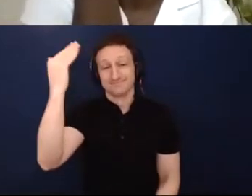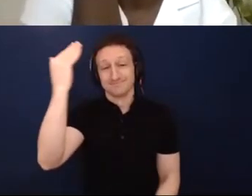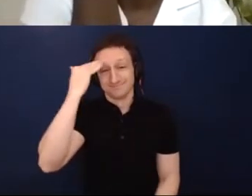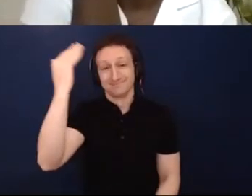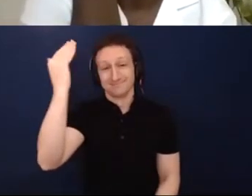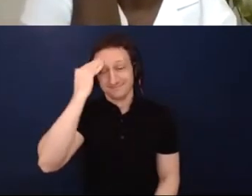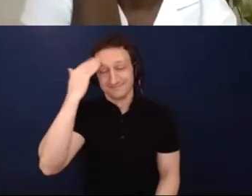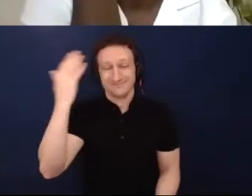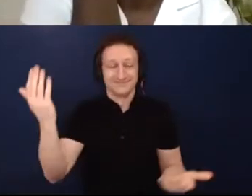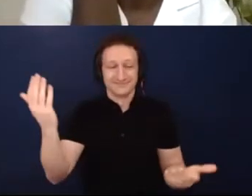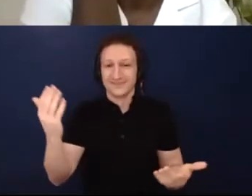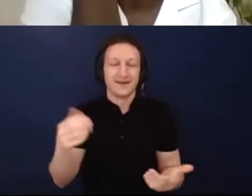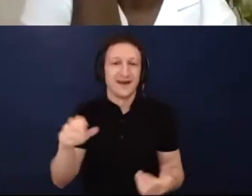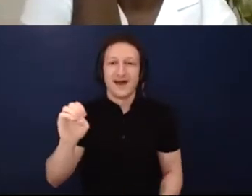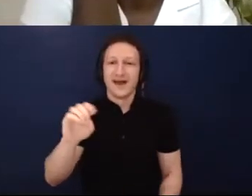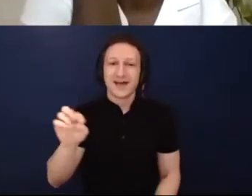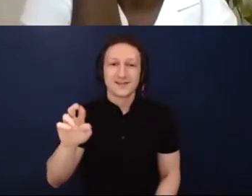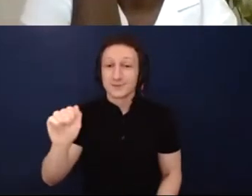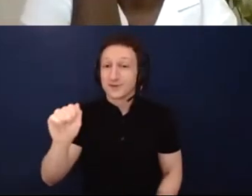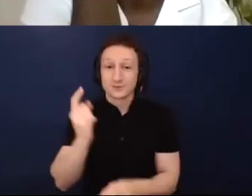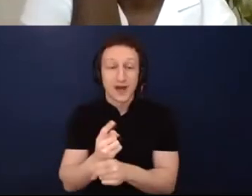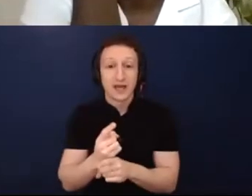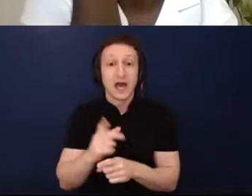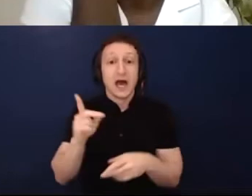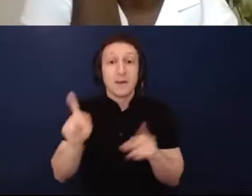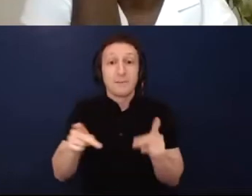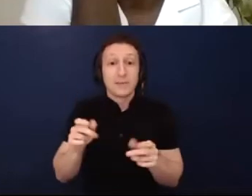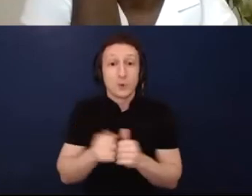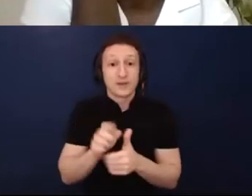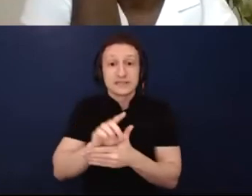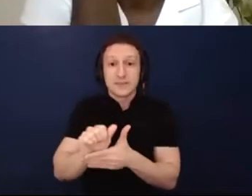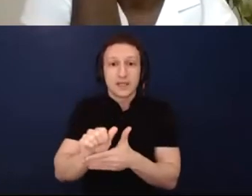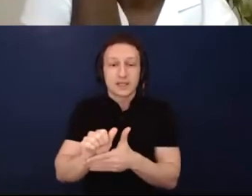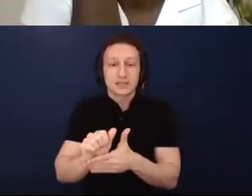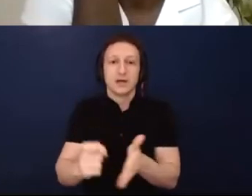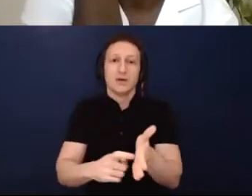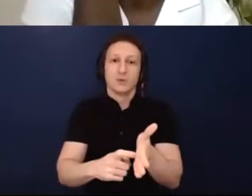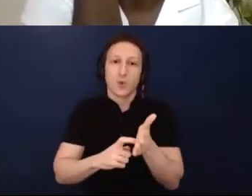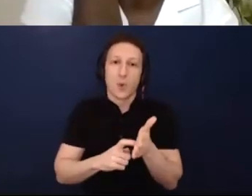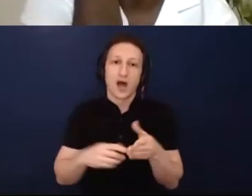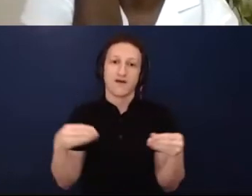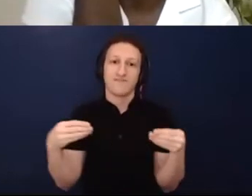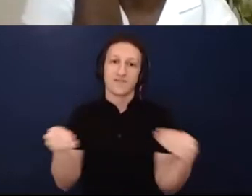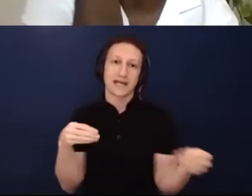flexibility is often mandatory for us to do our work, and that's a great skill,